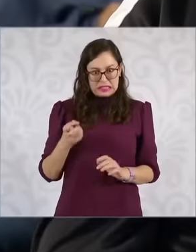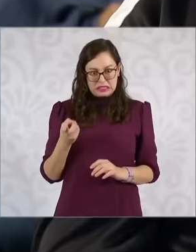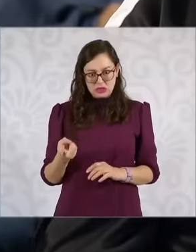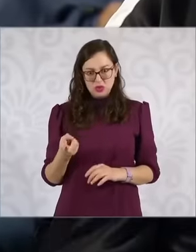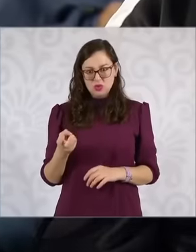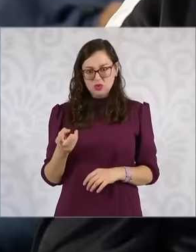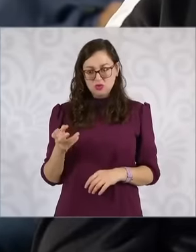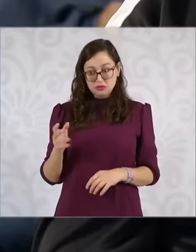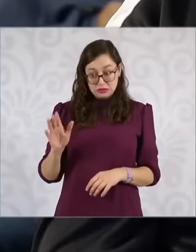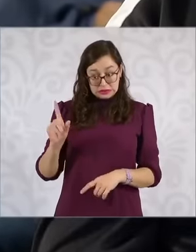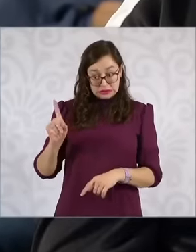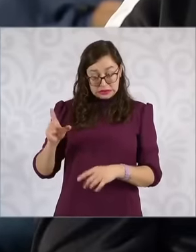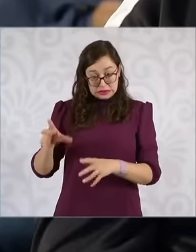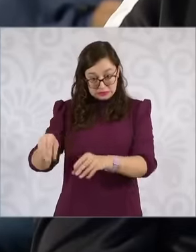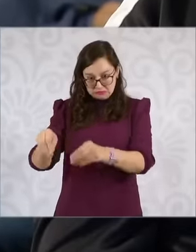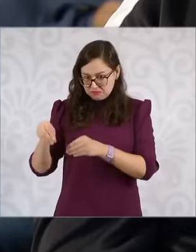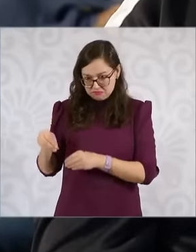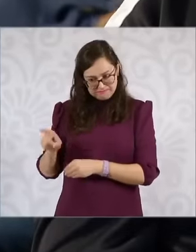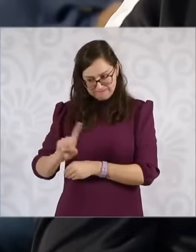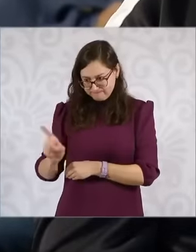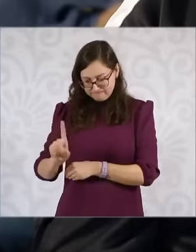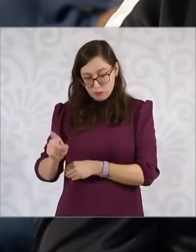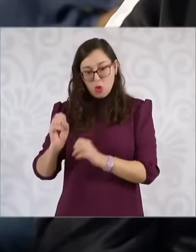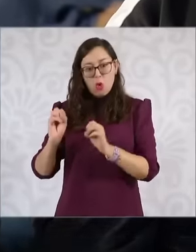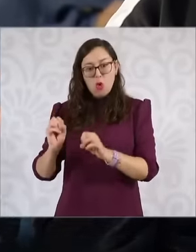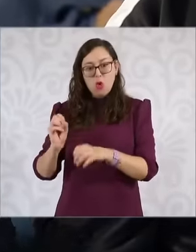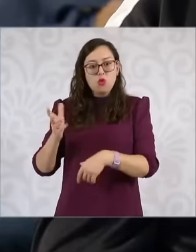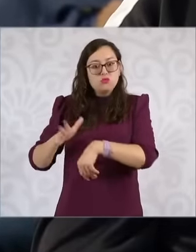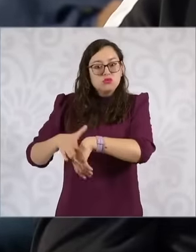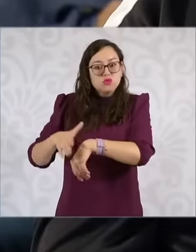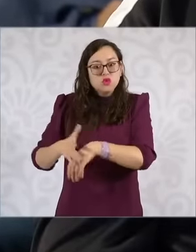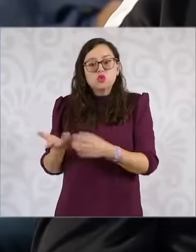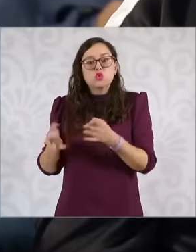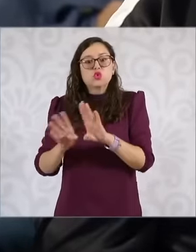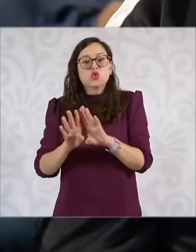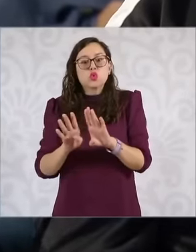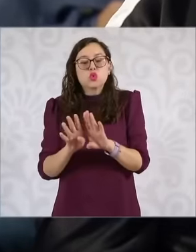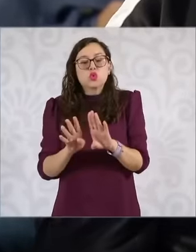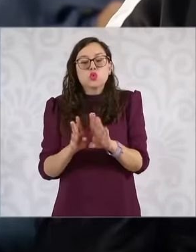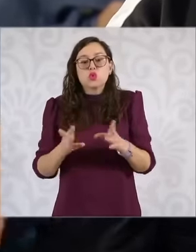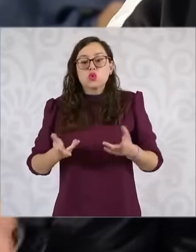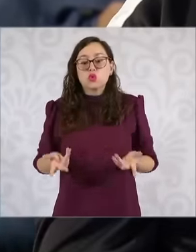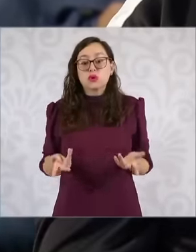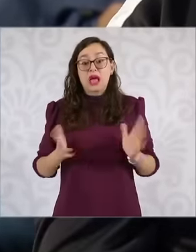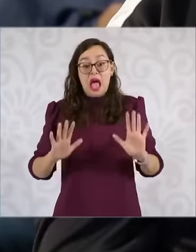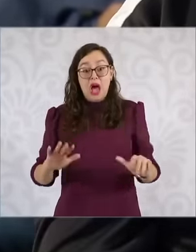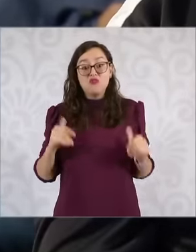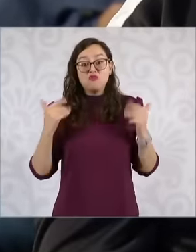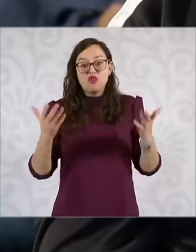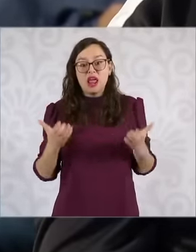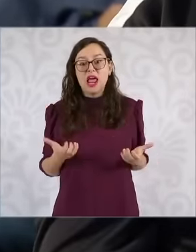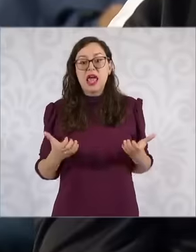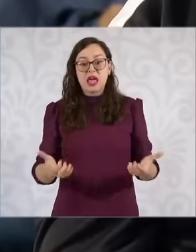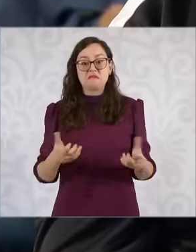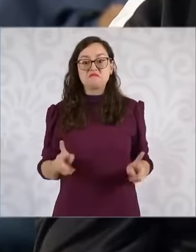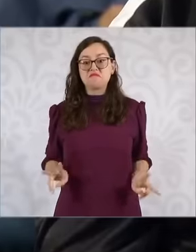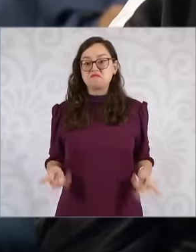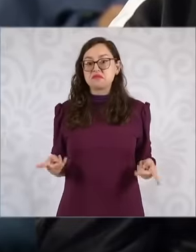to not do this and also to know what is going to happen to those who sell outside, suddenly